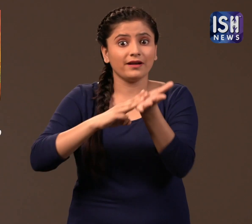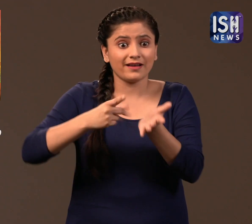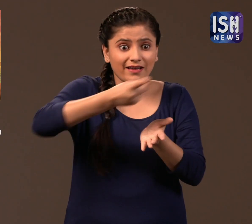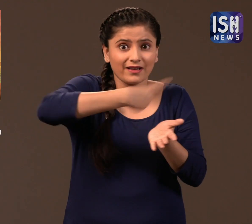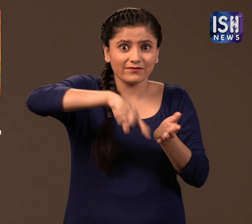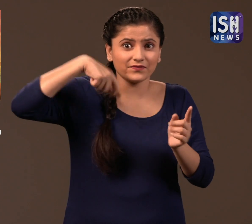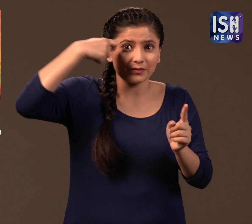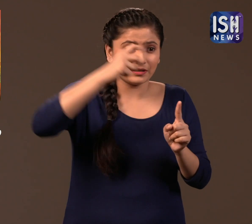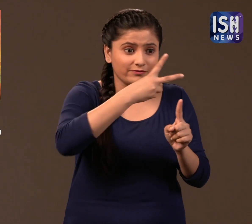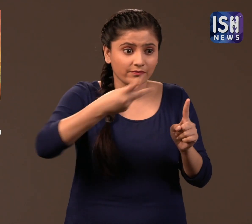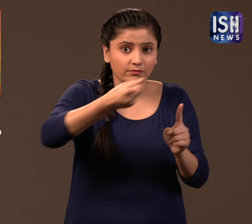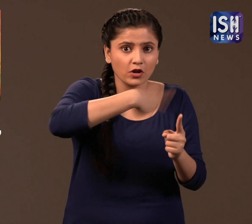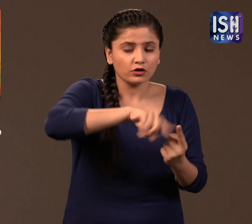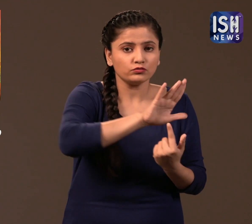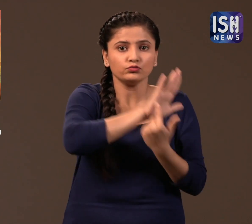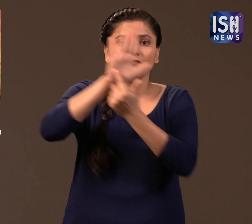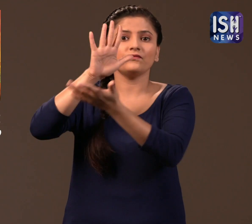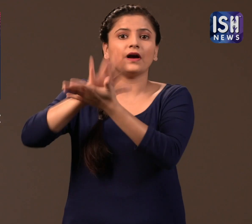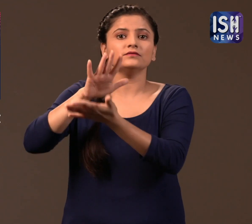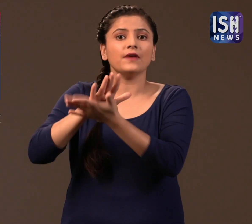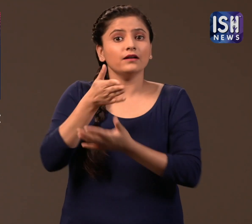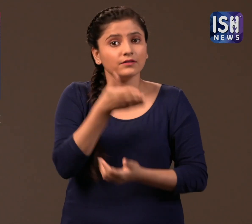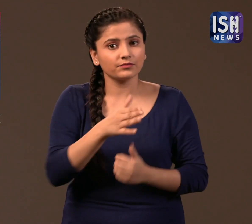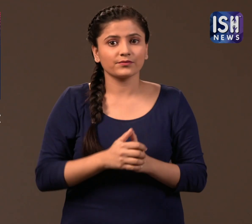are the different films which will be showcased at the Film Festival.